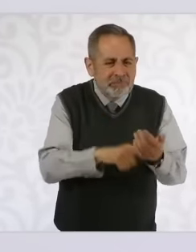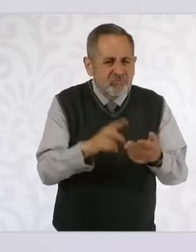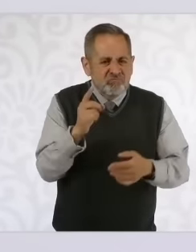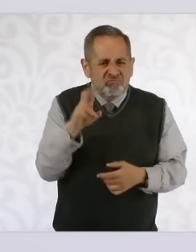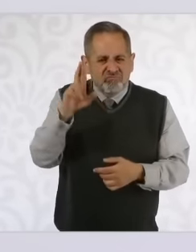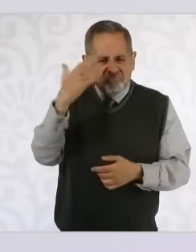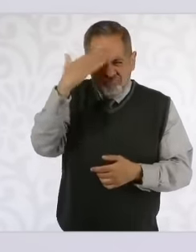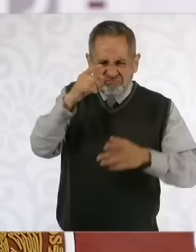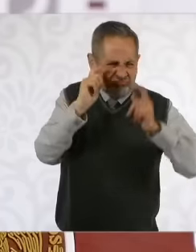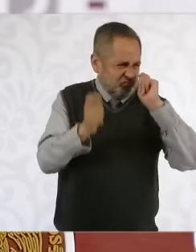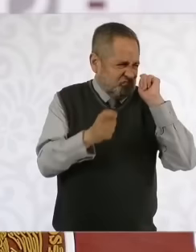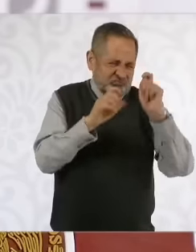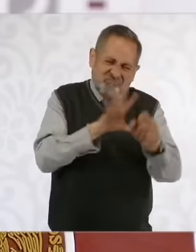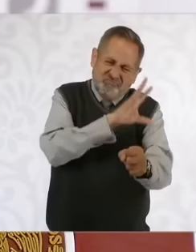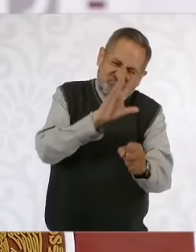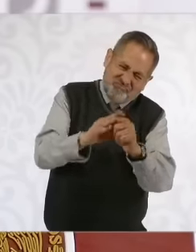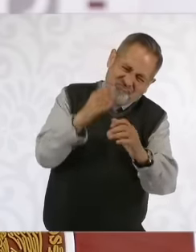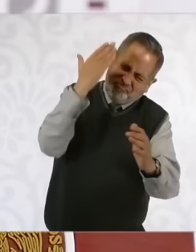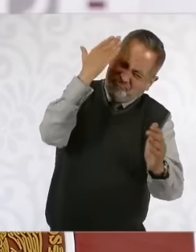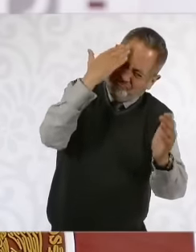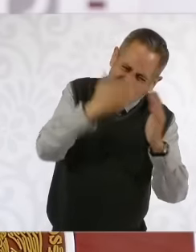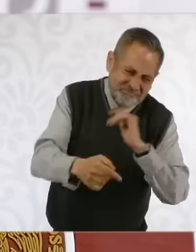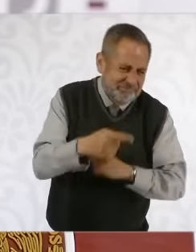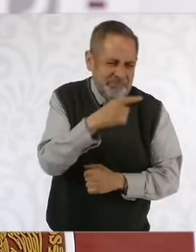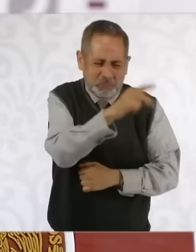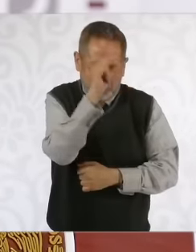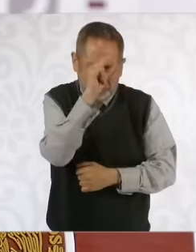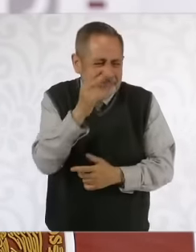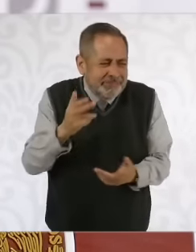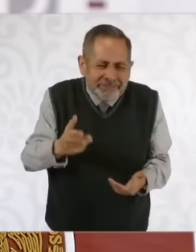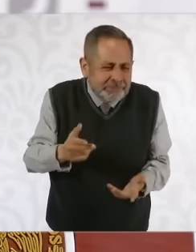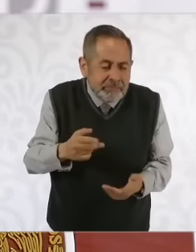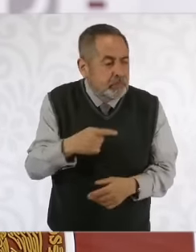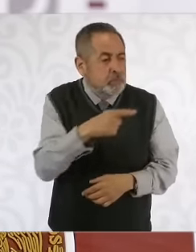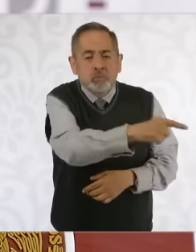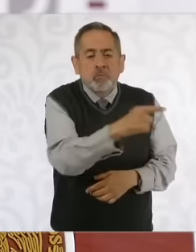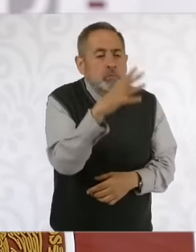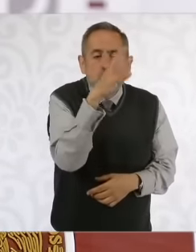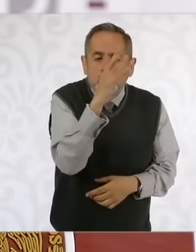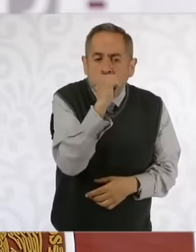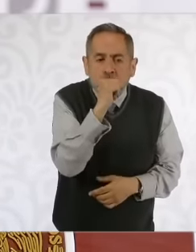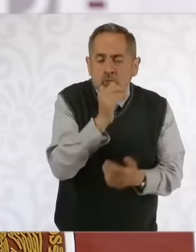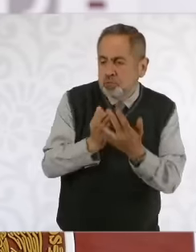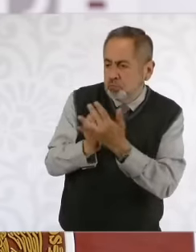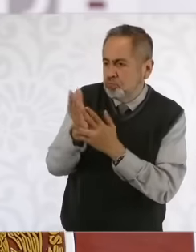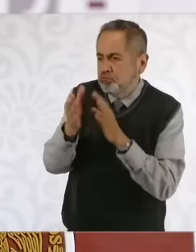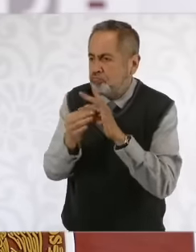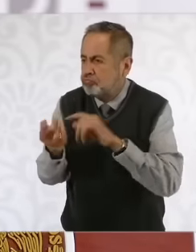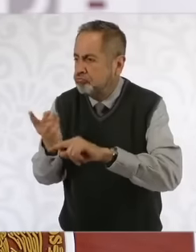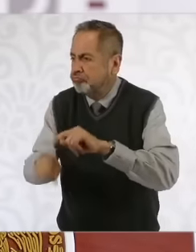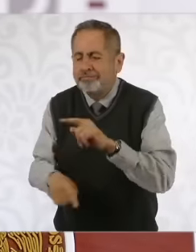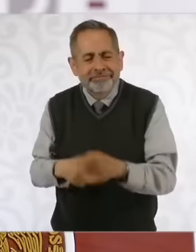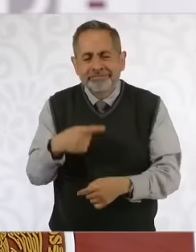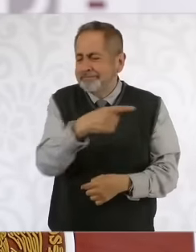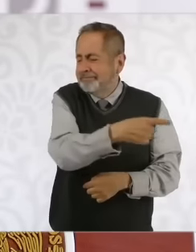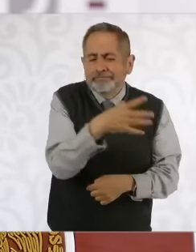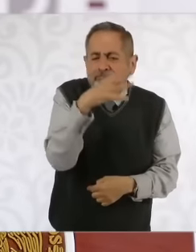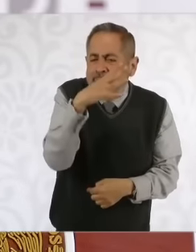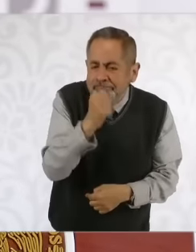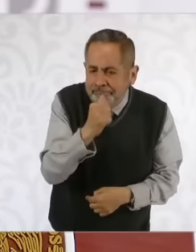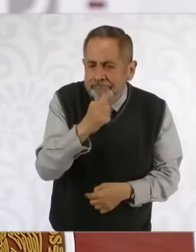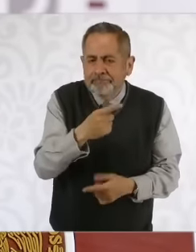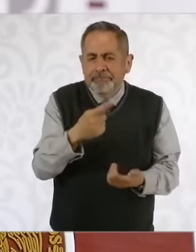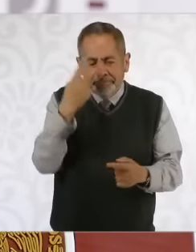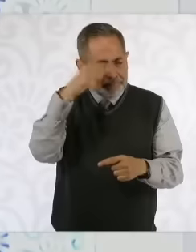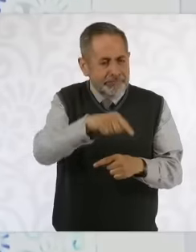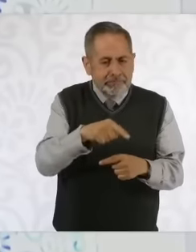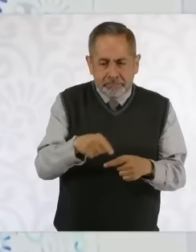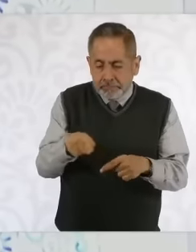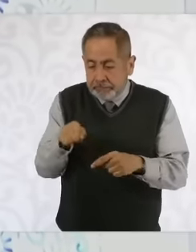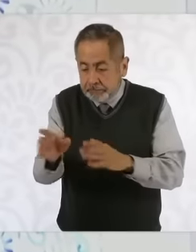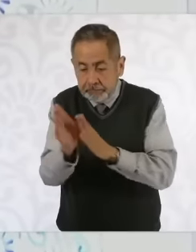right, they do not have the powers as a court to legislate or to reverse a reform